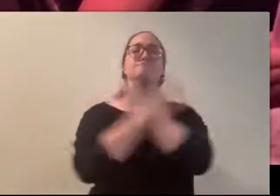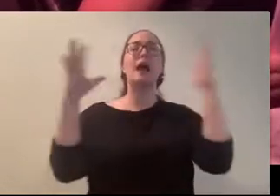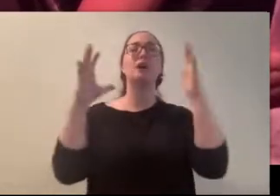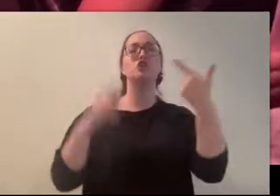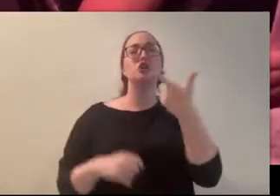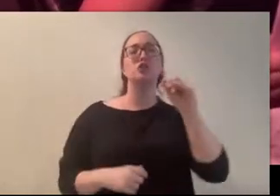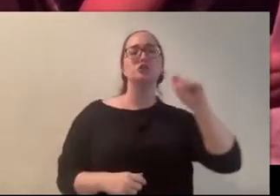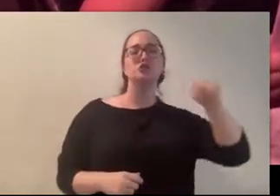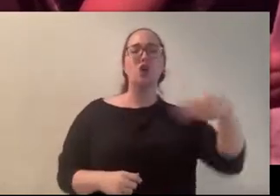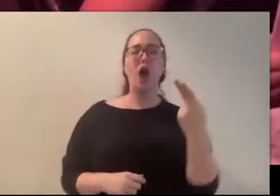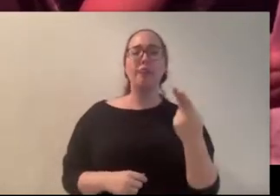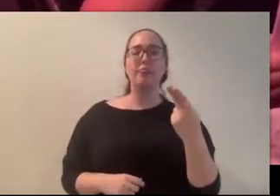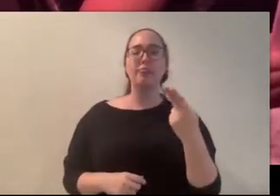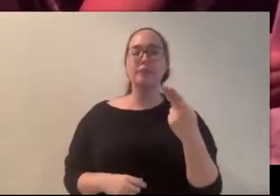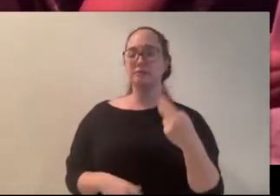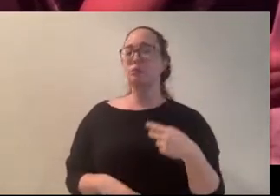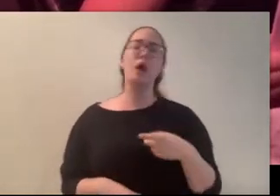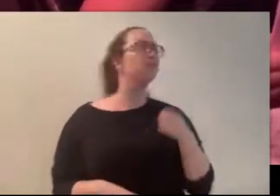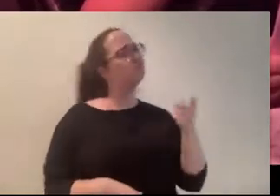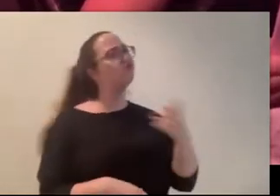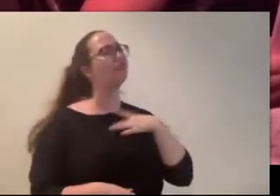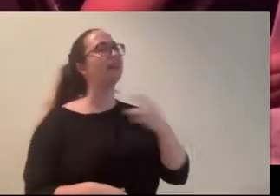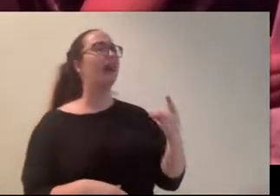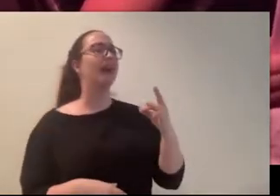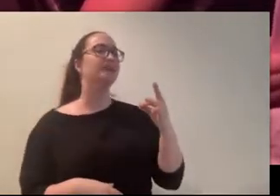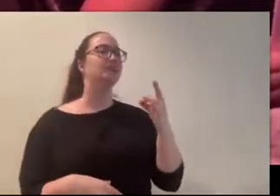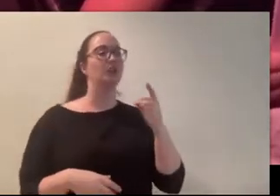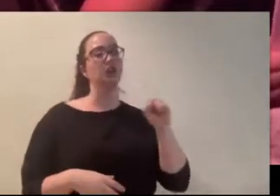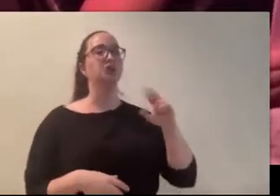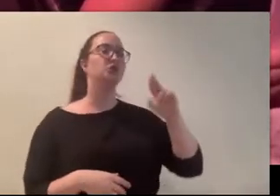she was into Supernatural and everything (Thomas) she’s into all that stuff, Halloween is definiteky